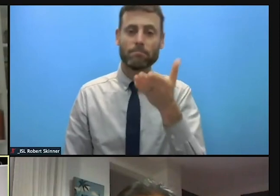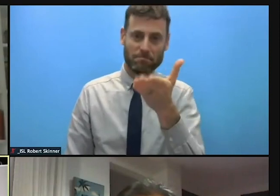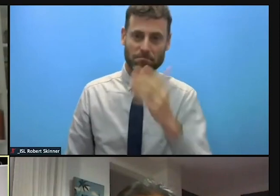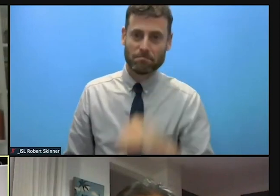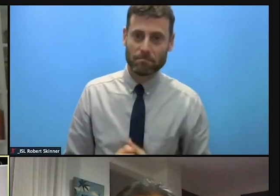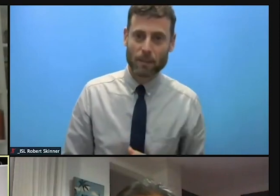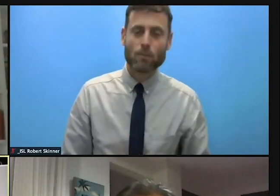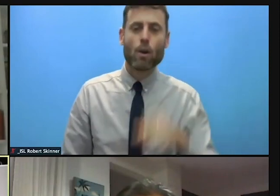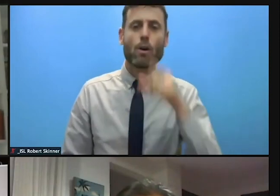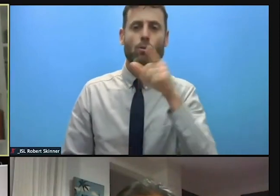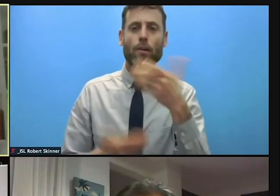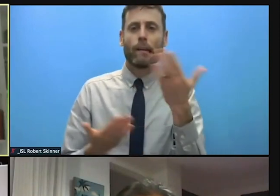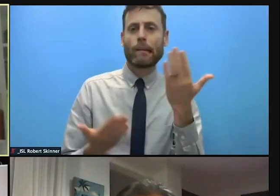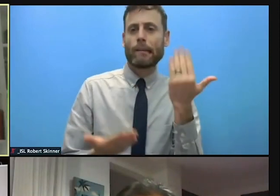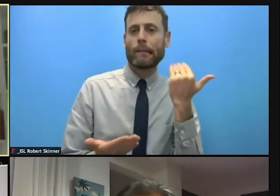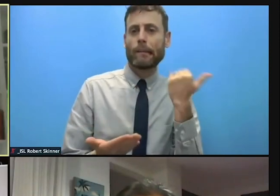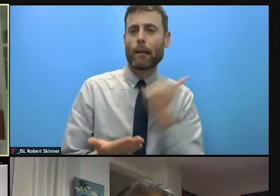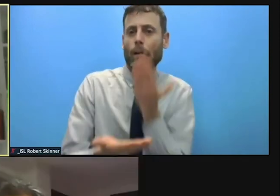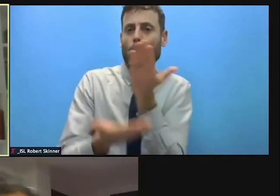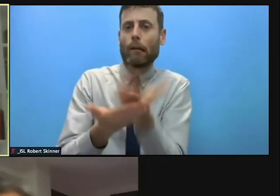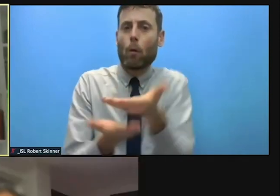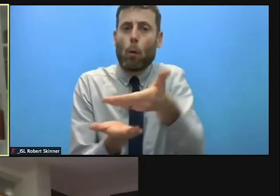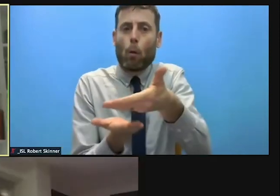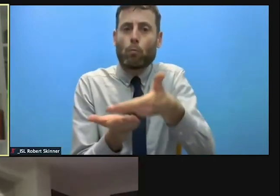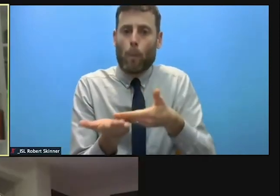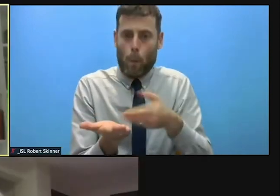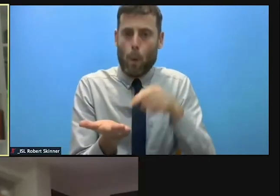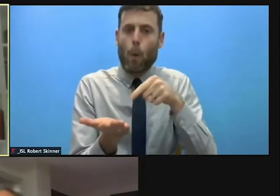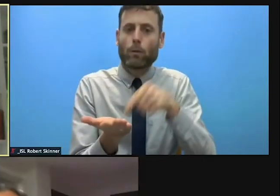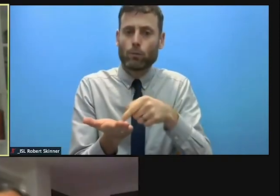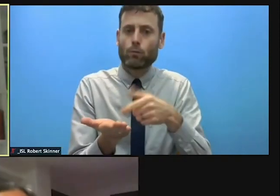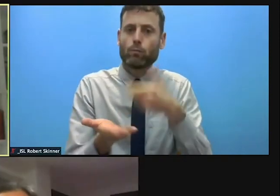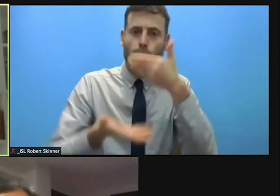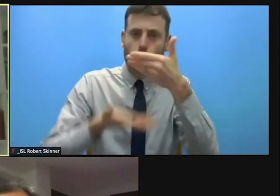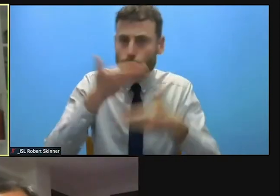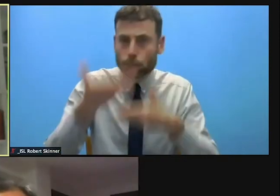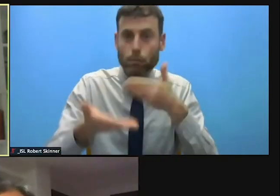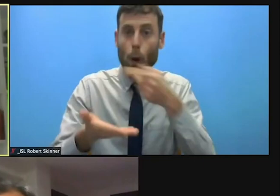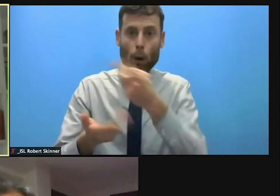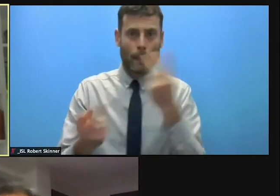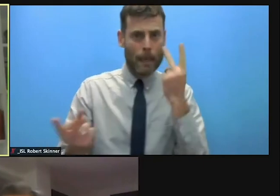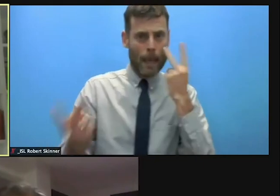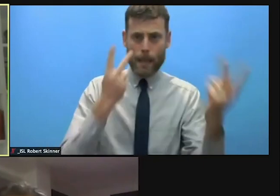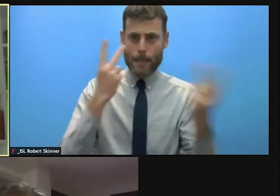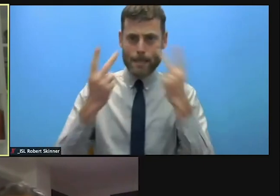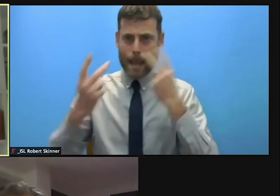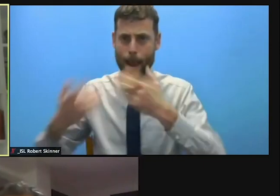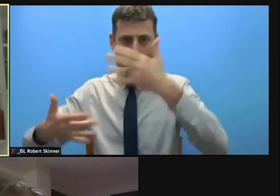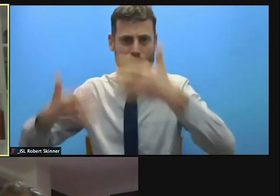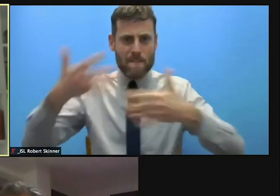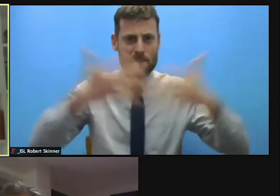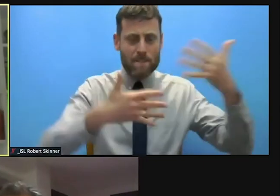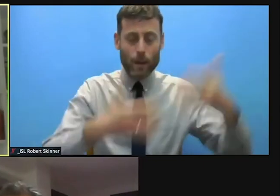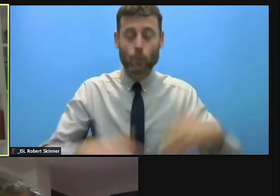quotes some eye watering figures indicating that if things continue as they are, over 143 million